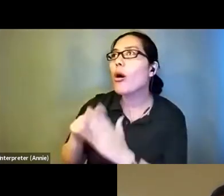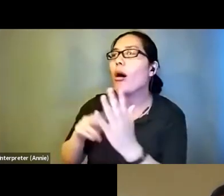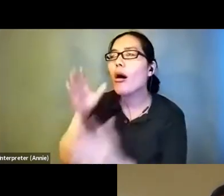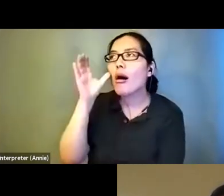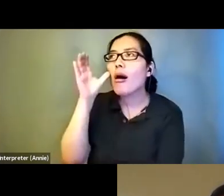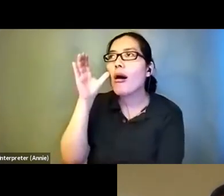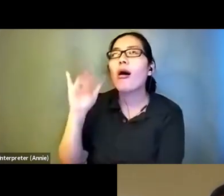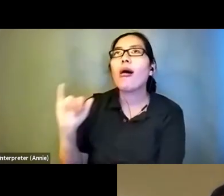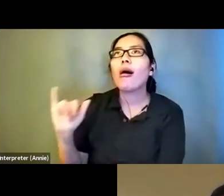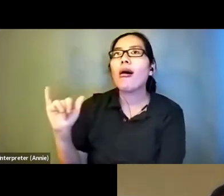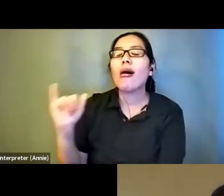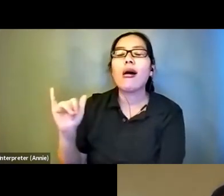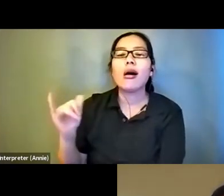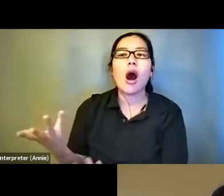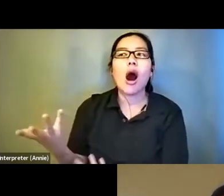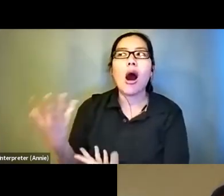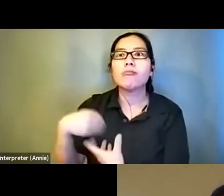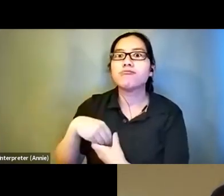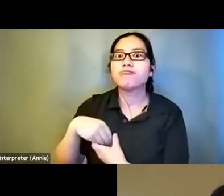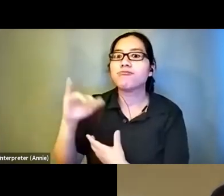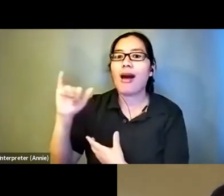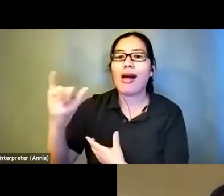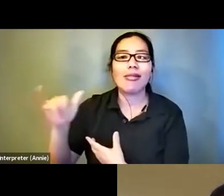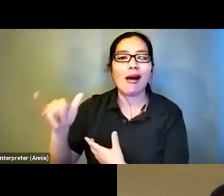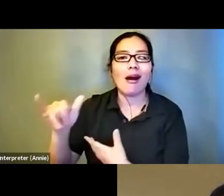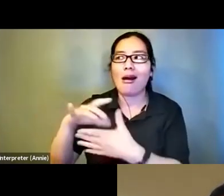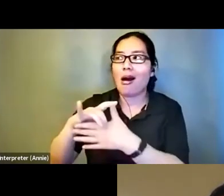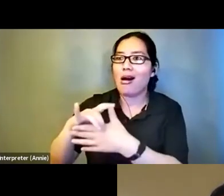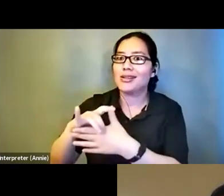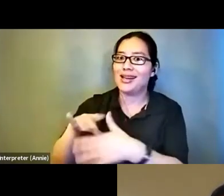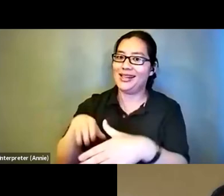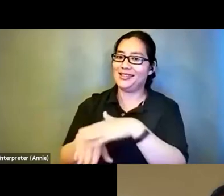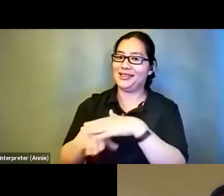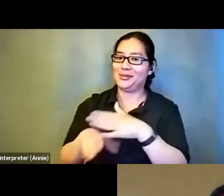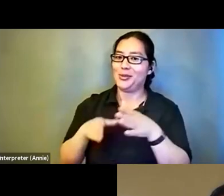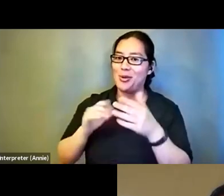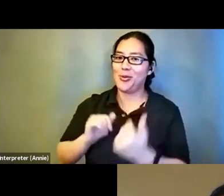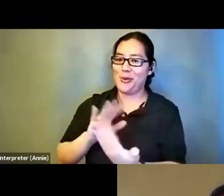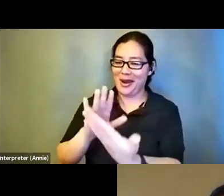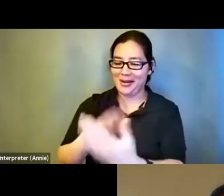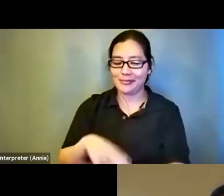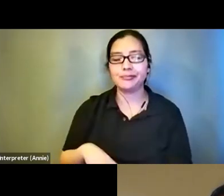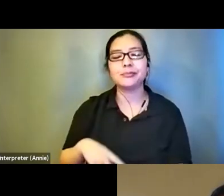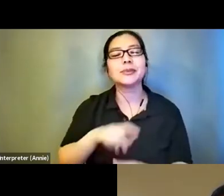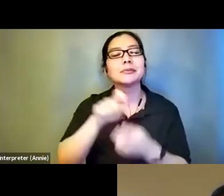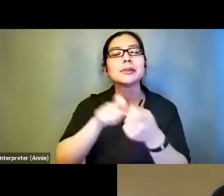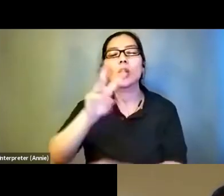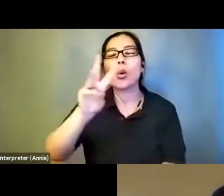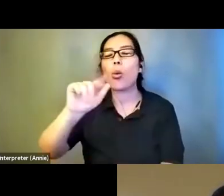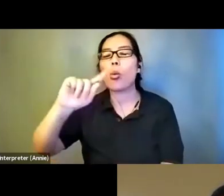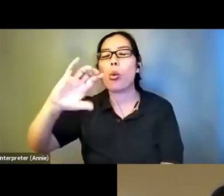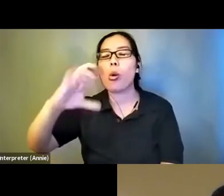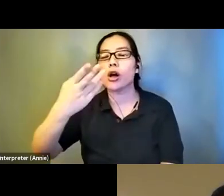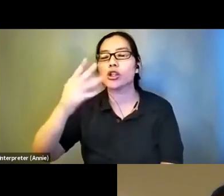consume that content in an accessible way specifically watchmen being one of, you know, it's